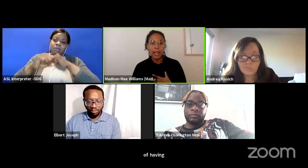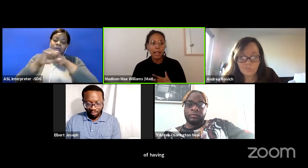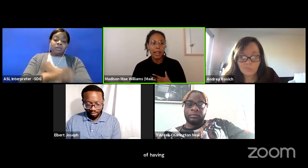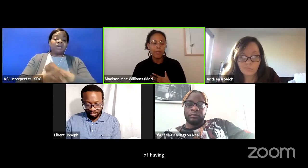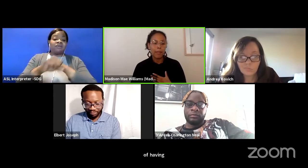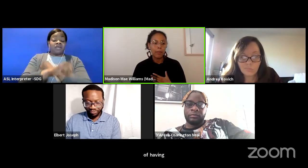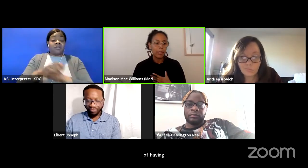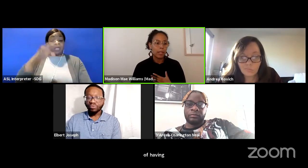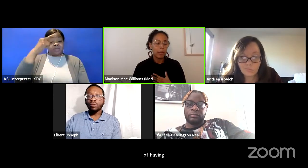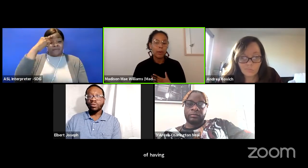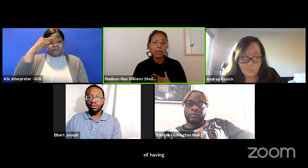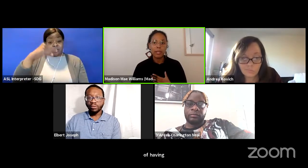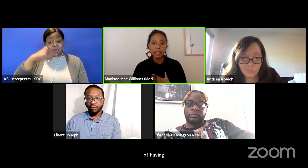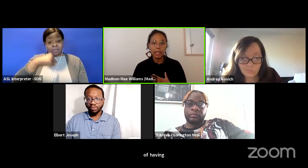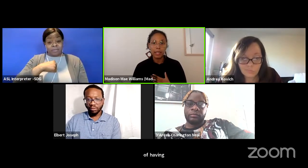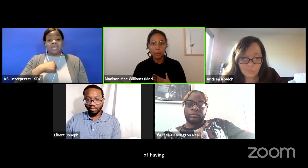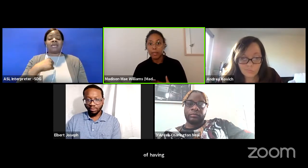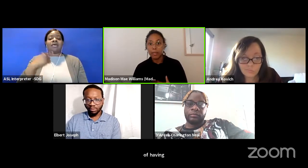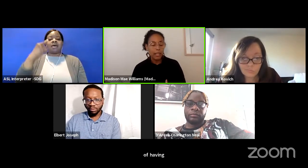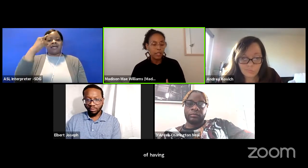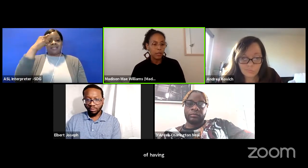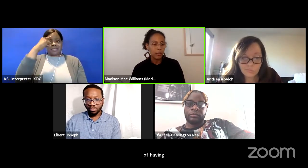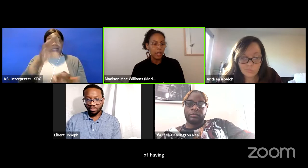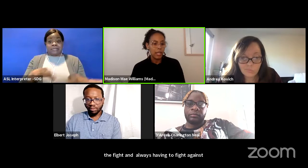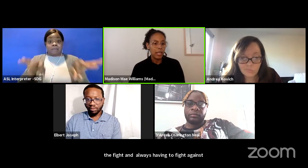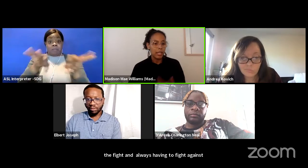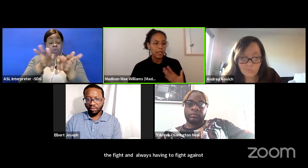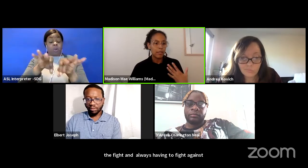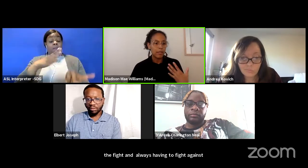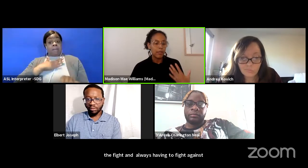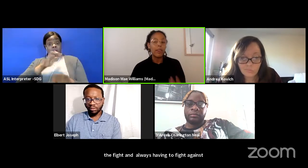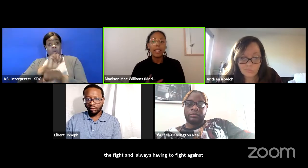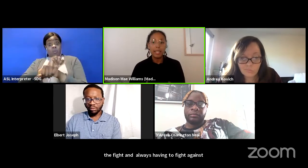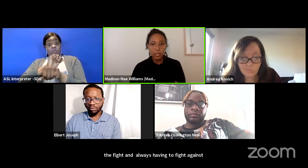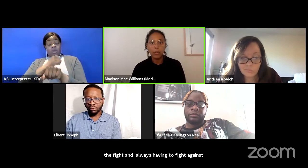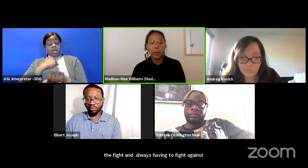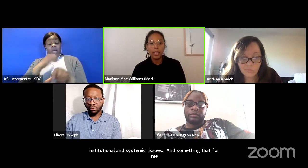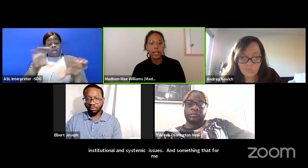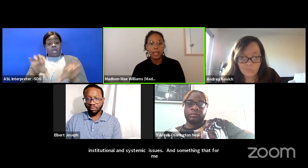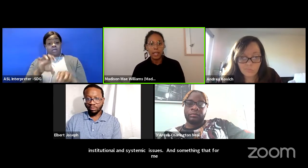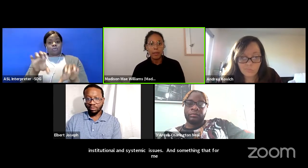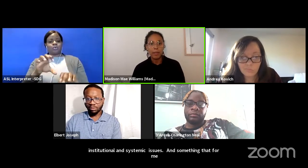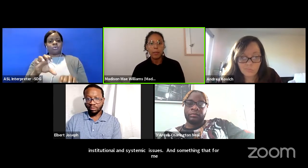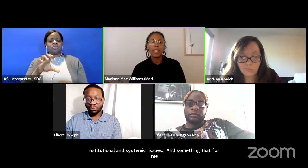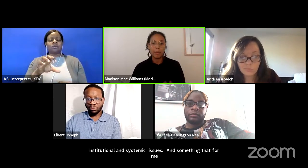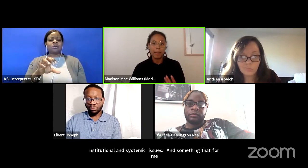that I find really important that the work that I do is finding joy in the ways that